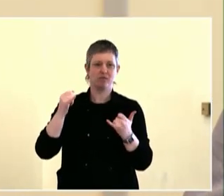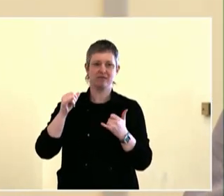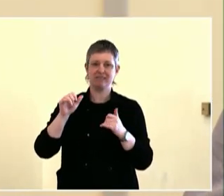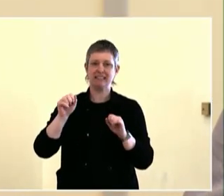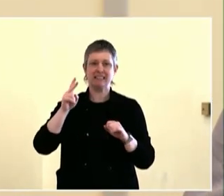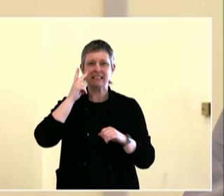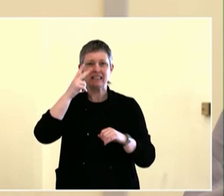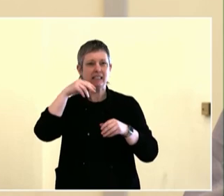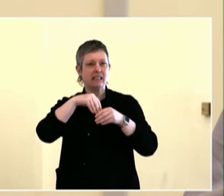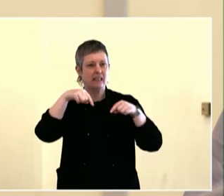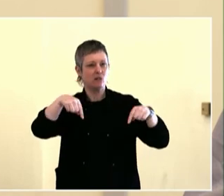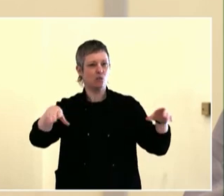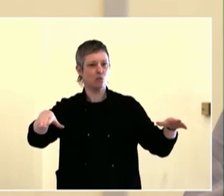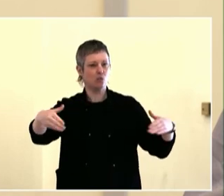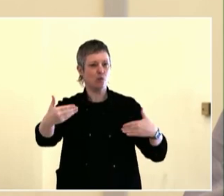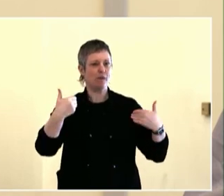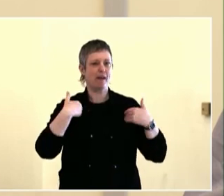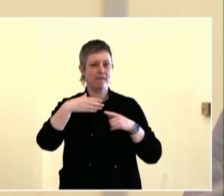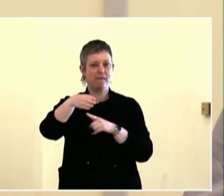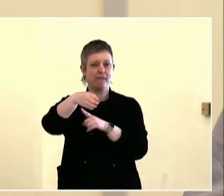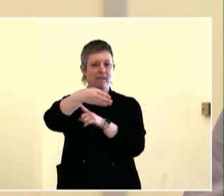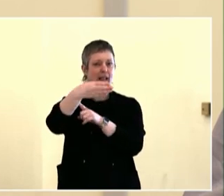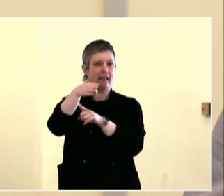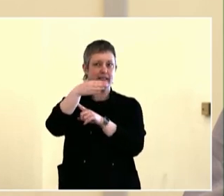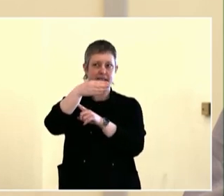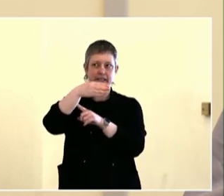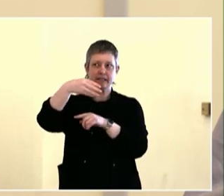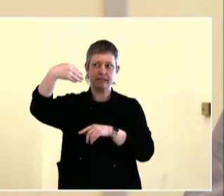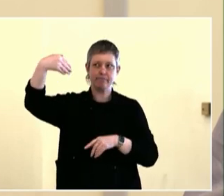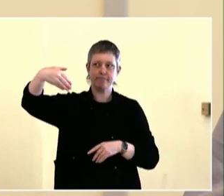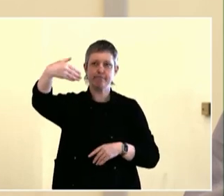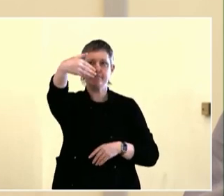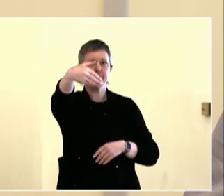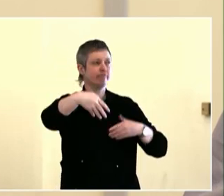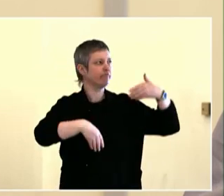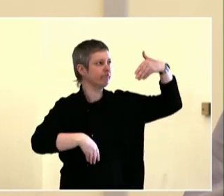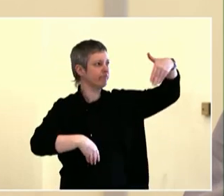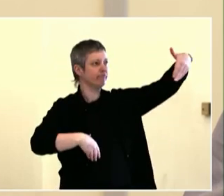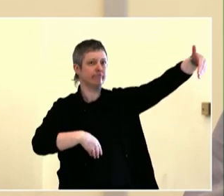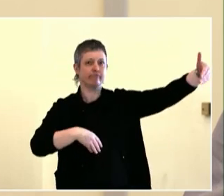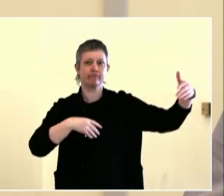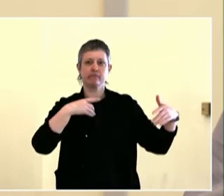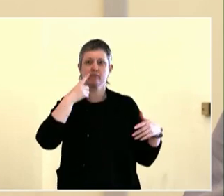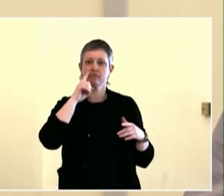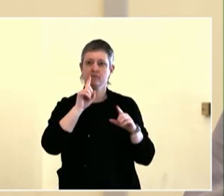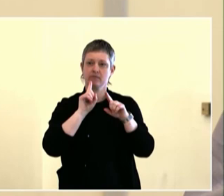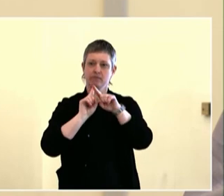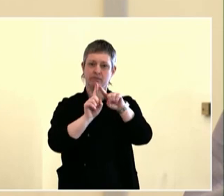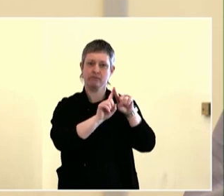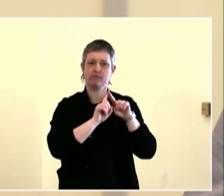access. Then we also have in the very corner a youth representative.